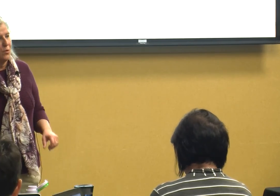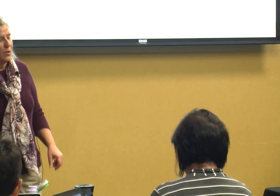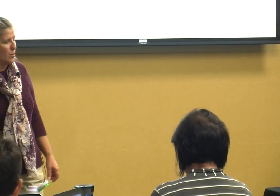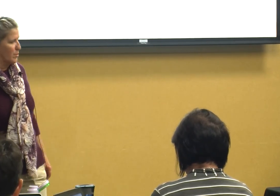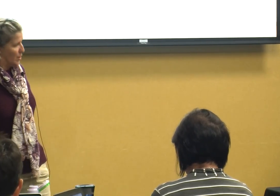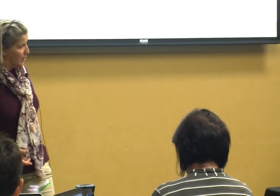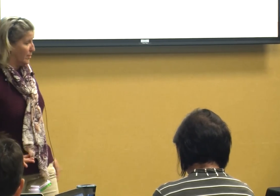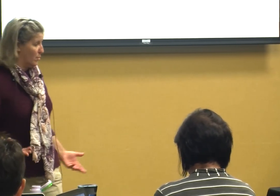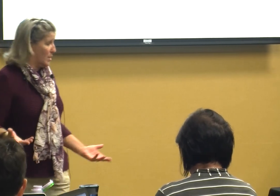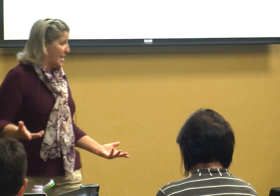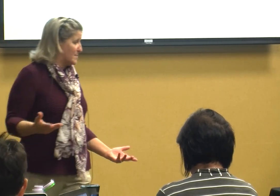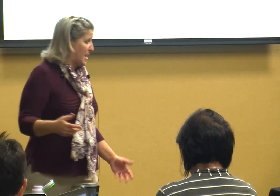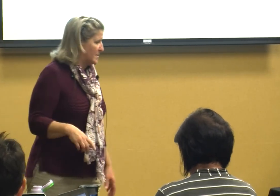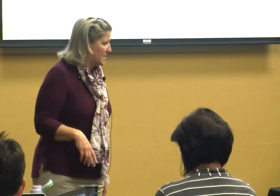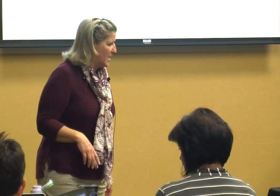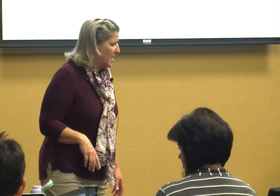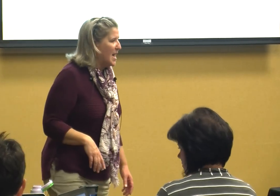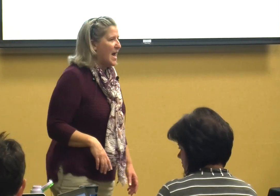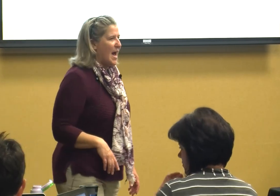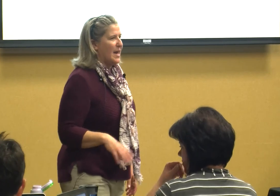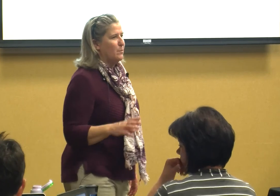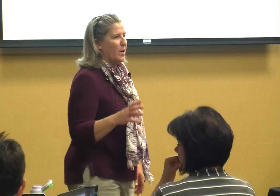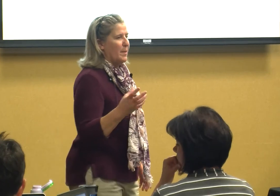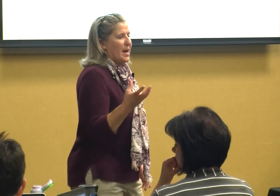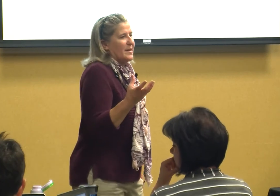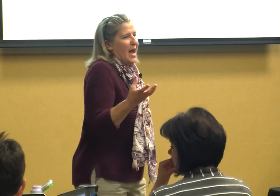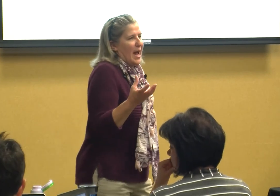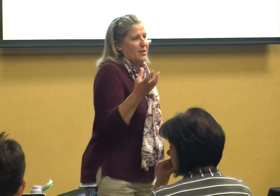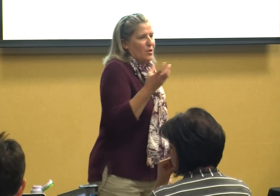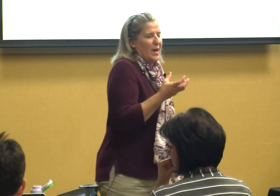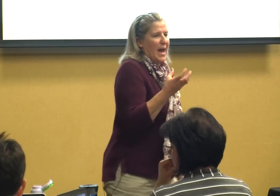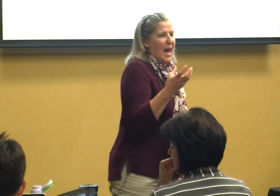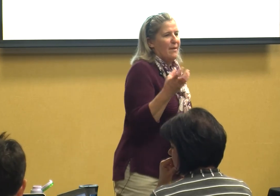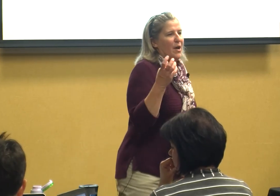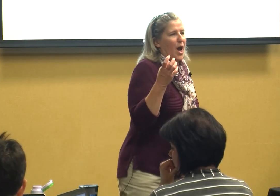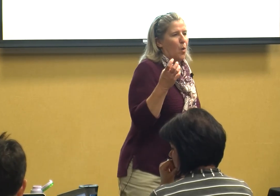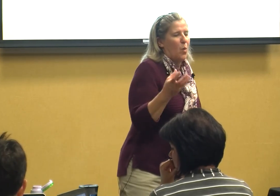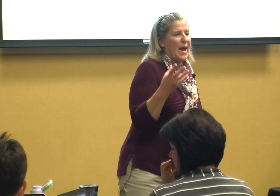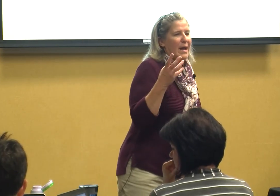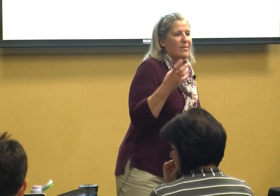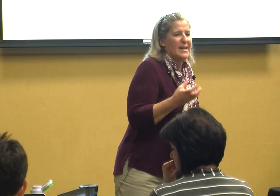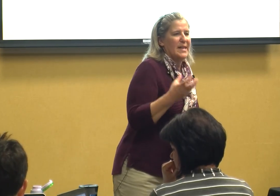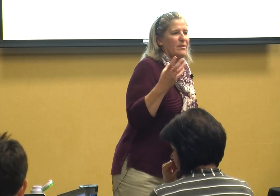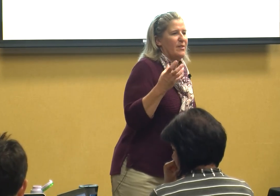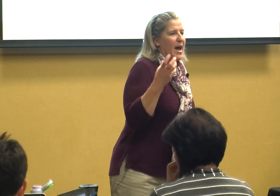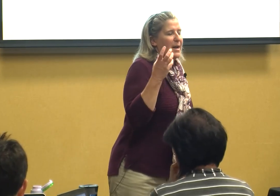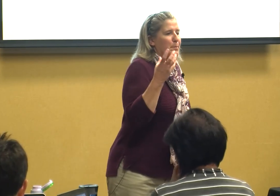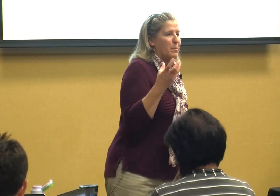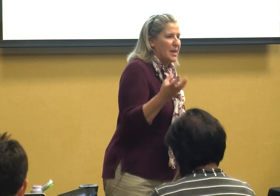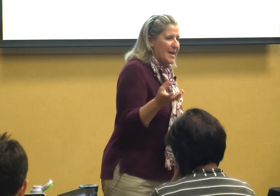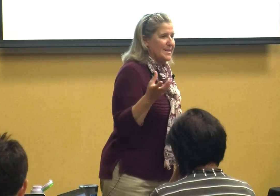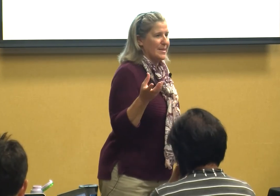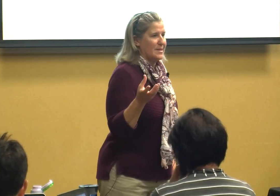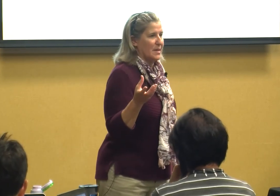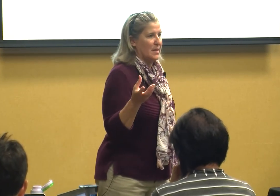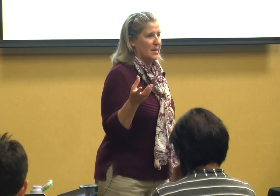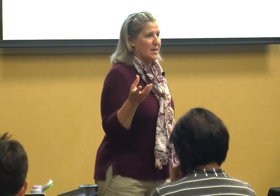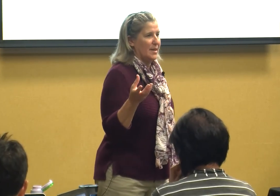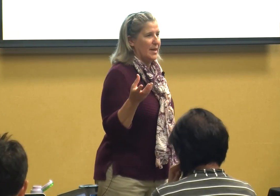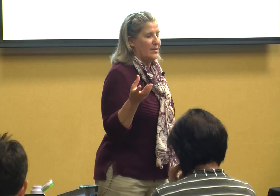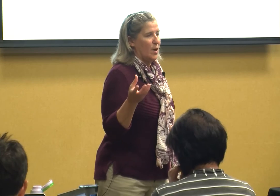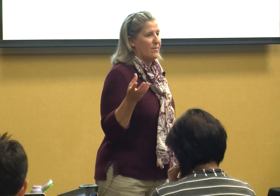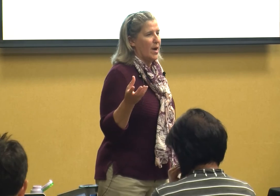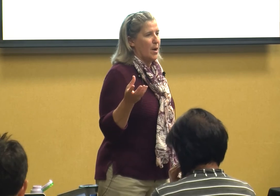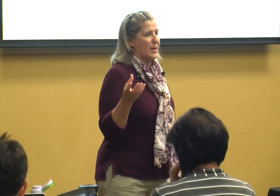your classmates and what about do they have a way of identifying places in their environment